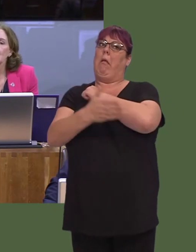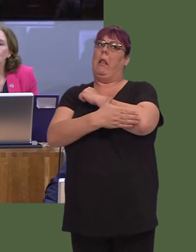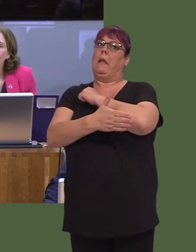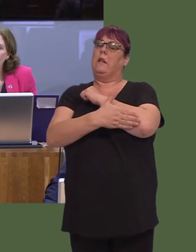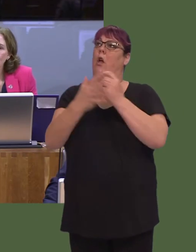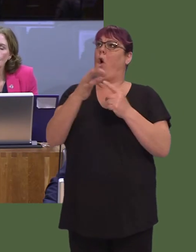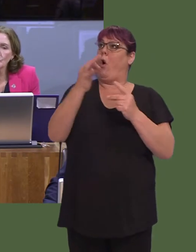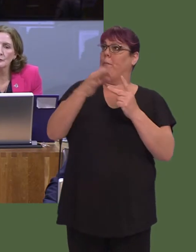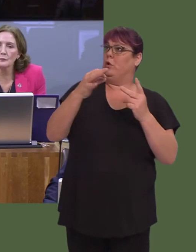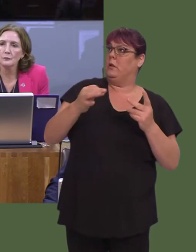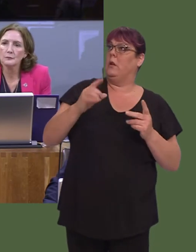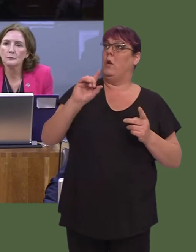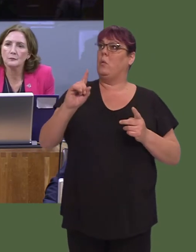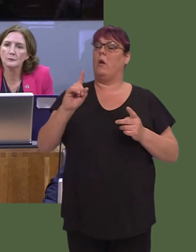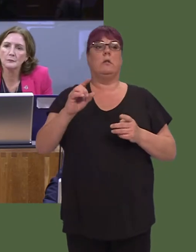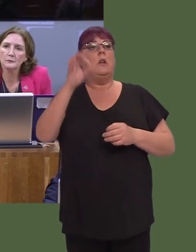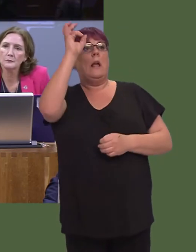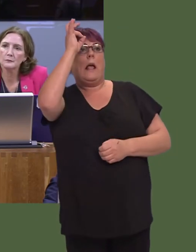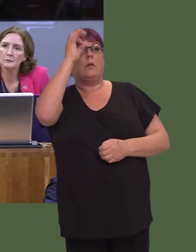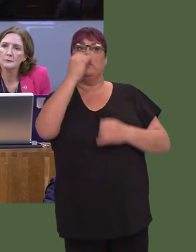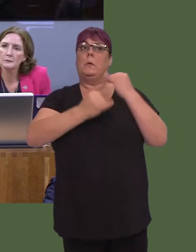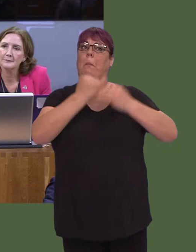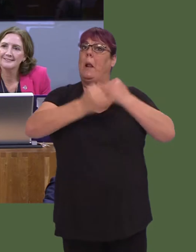austerity and the Tories.' Gosh, First Minister, it sounds a bit like you and your Government.